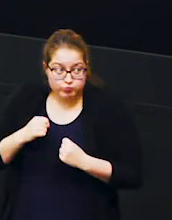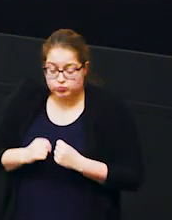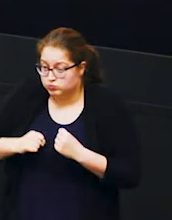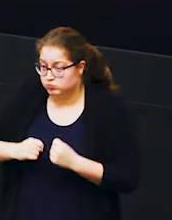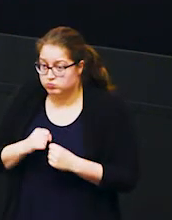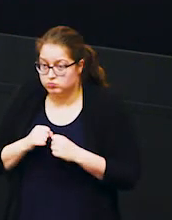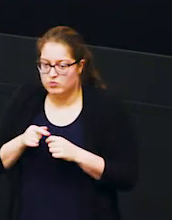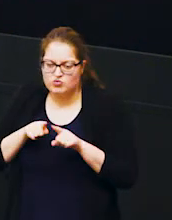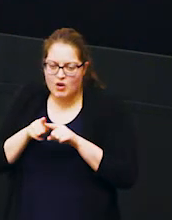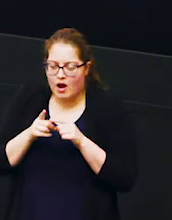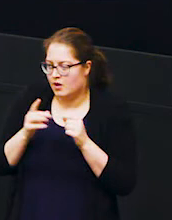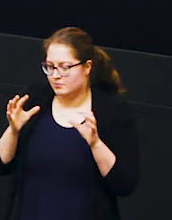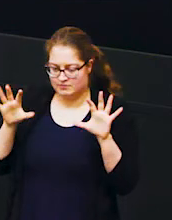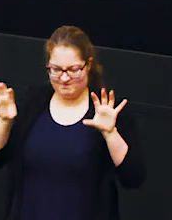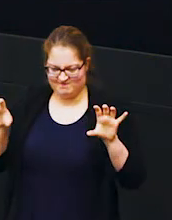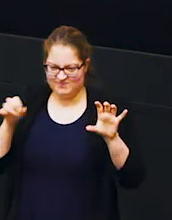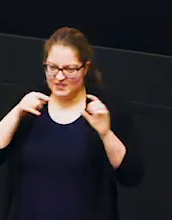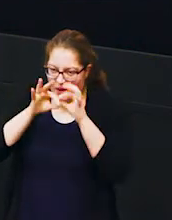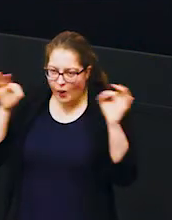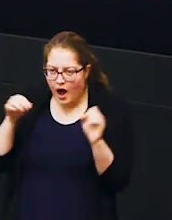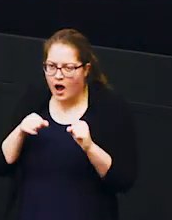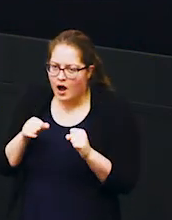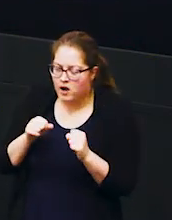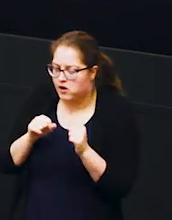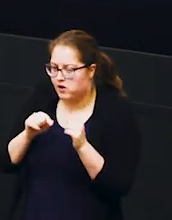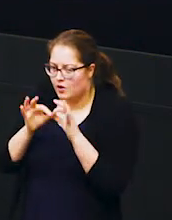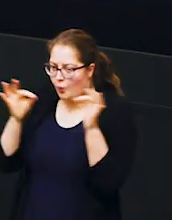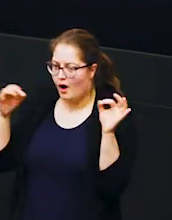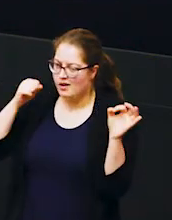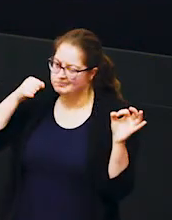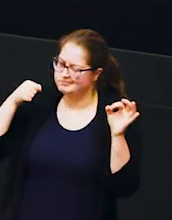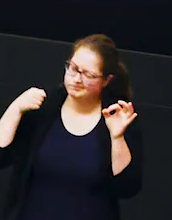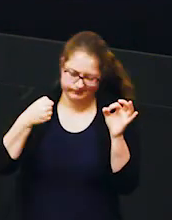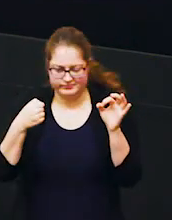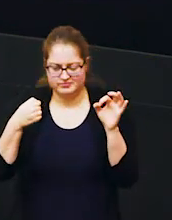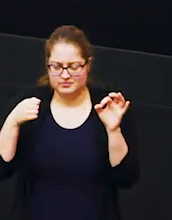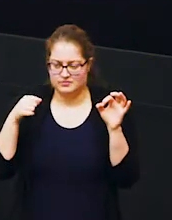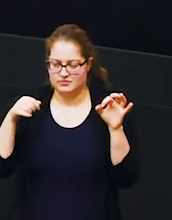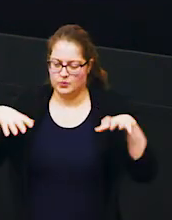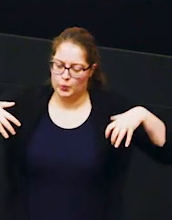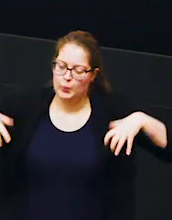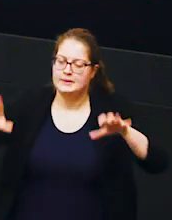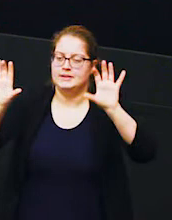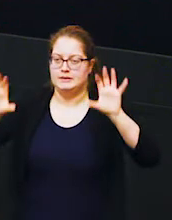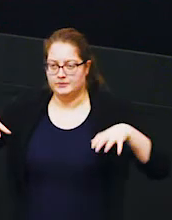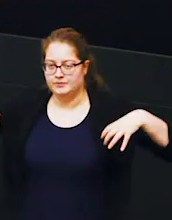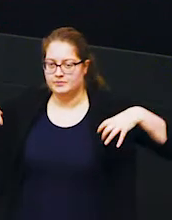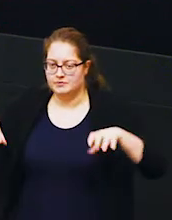in between these bee hives they knock the wire and the bee hives swing and out come the bees